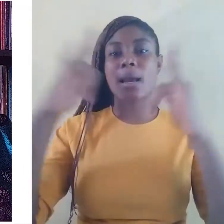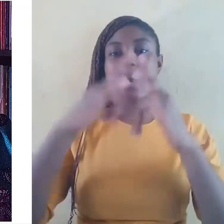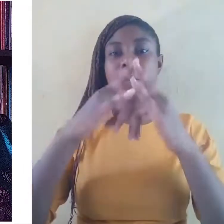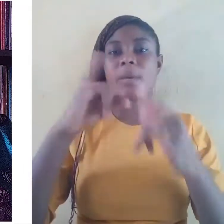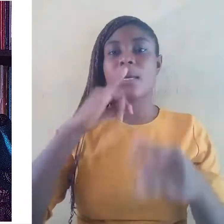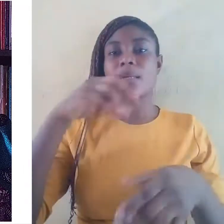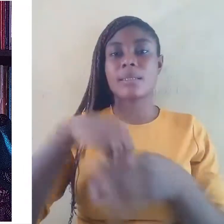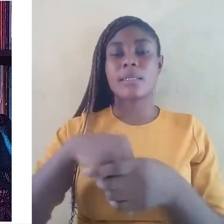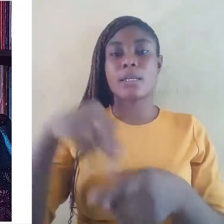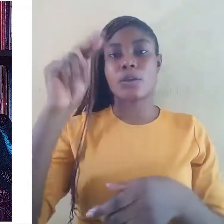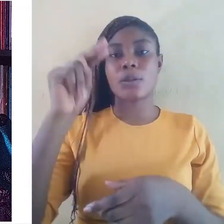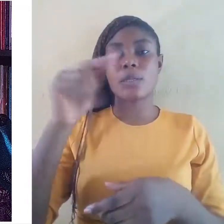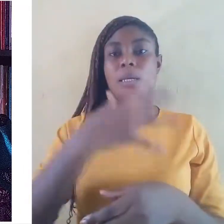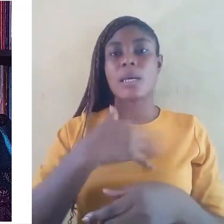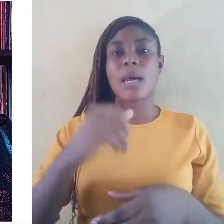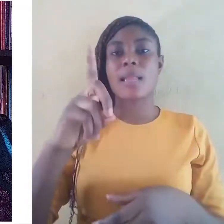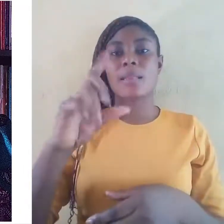are cases of concern here.